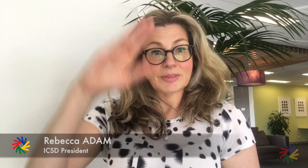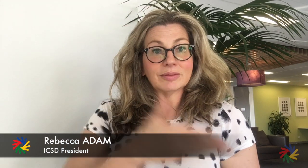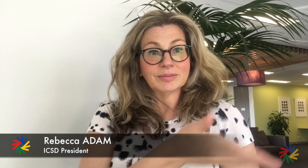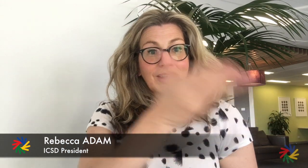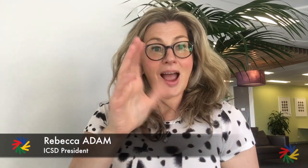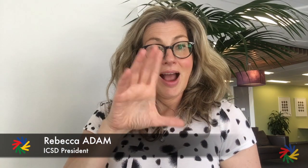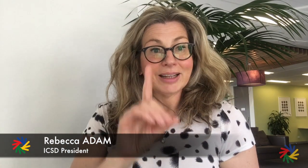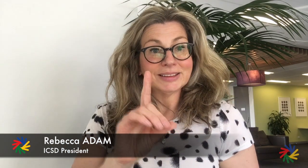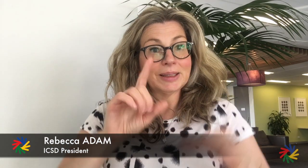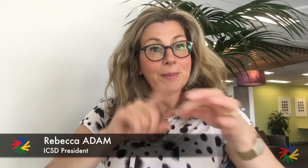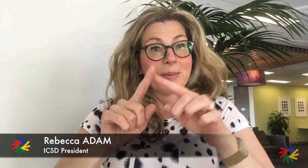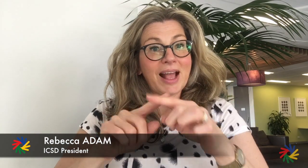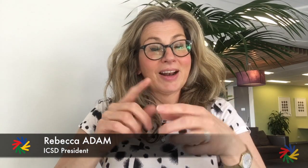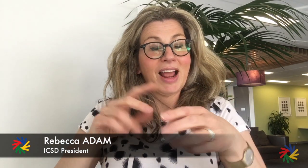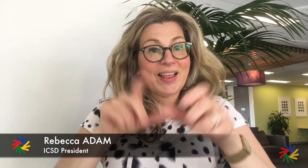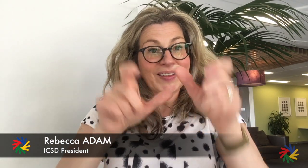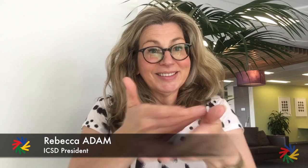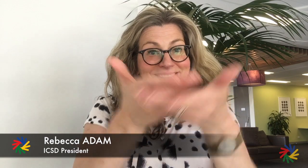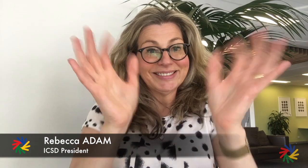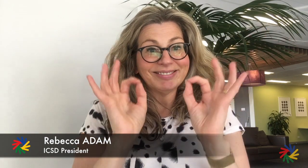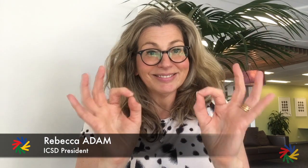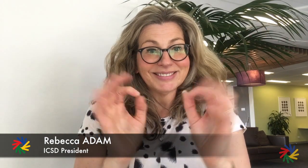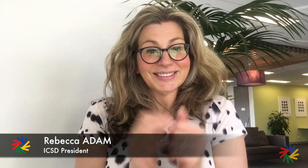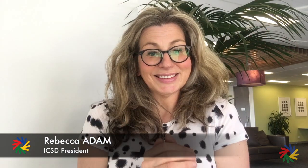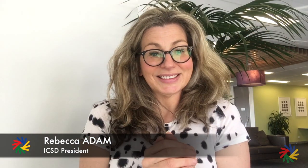Dear ICSD members and athletes,